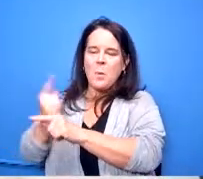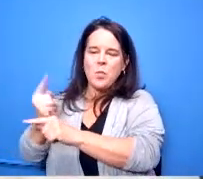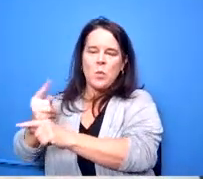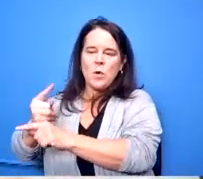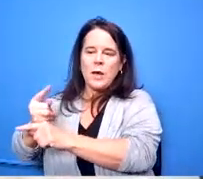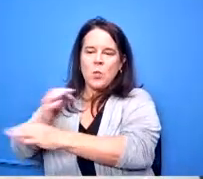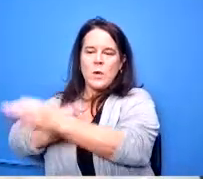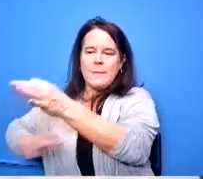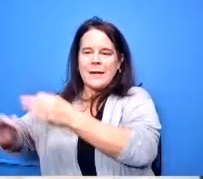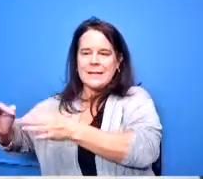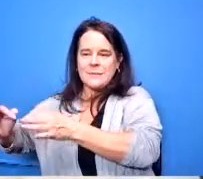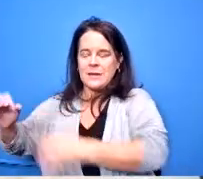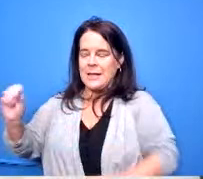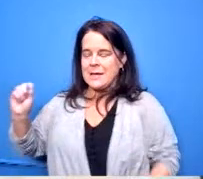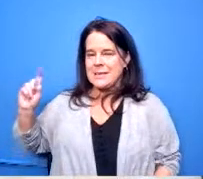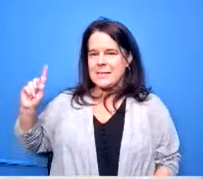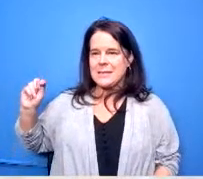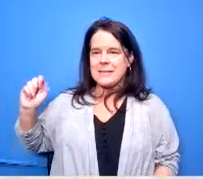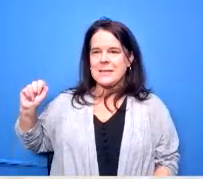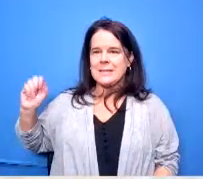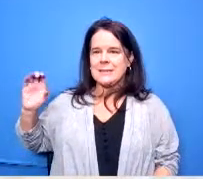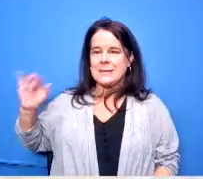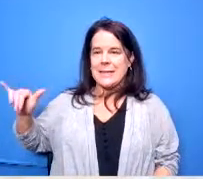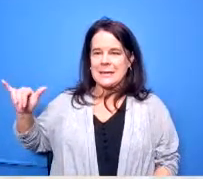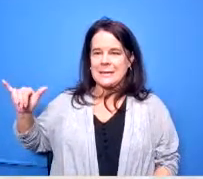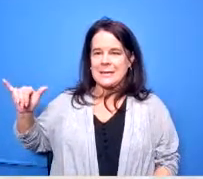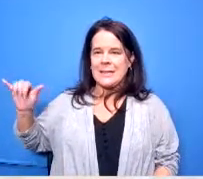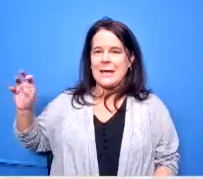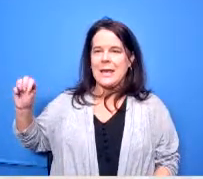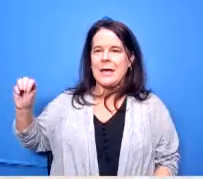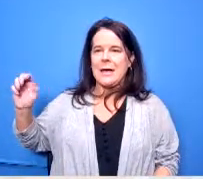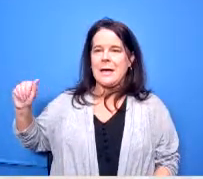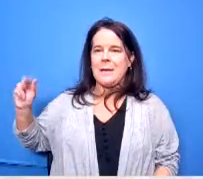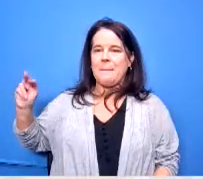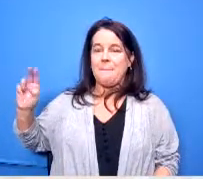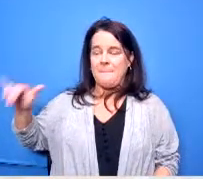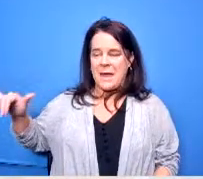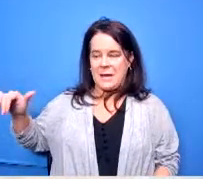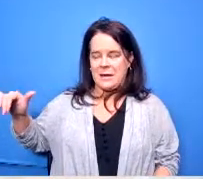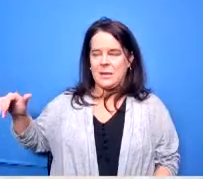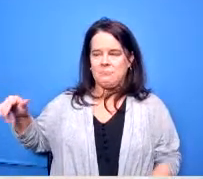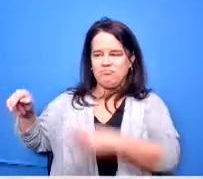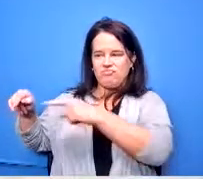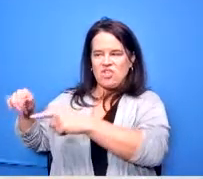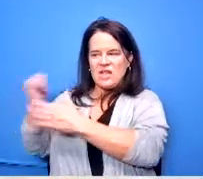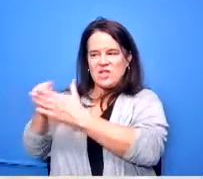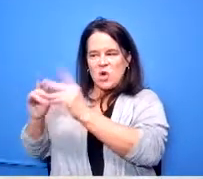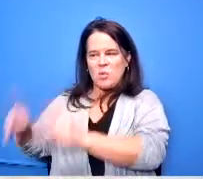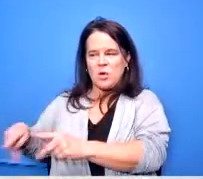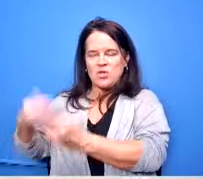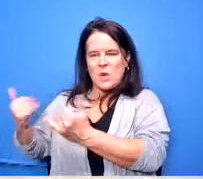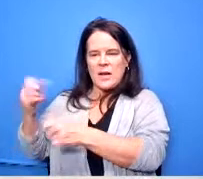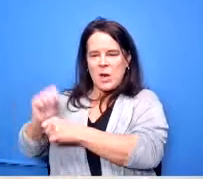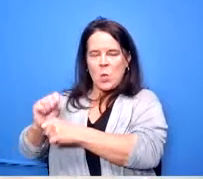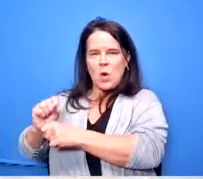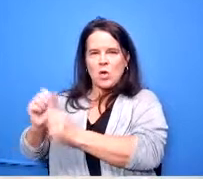stacy maney who is the one of the executive directors in hr is an art person as you know i